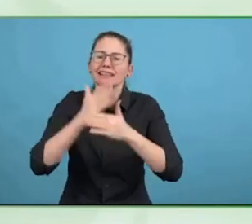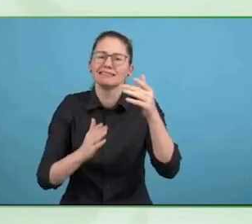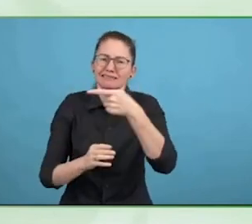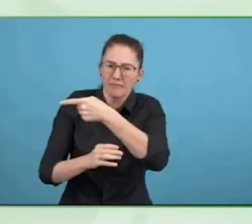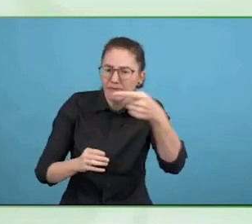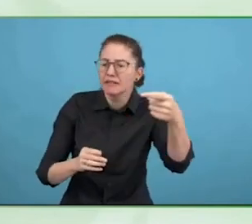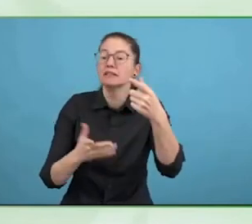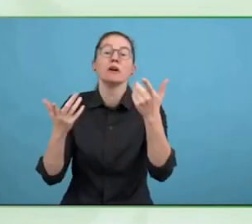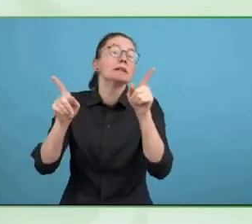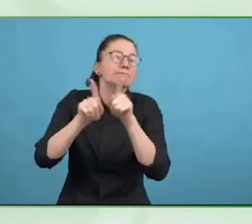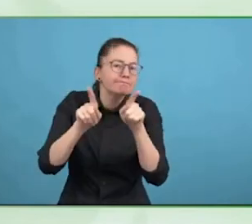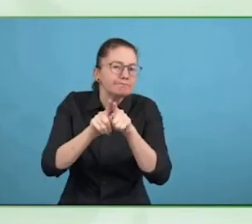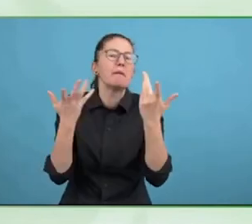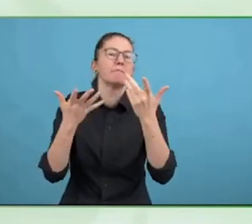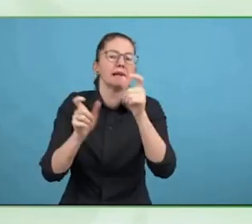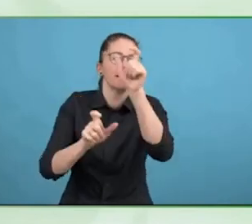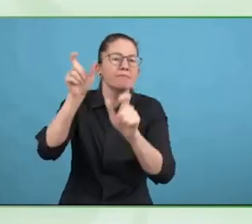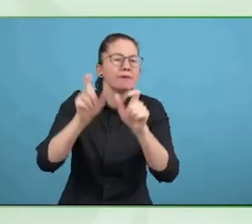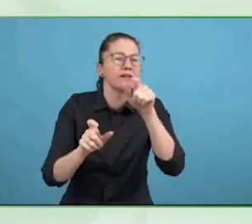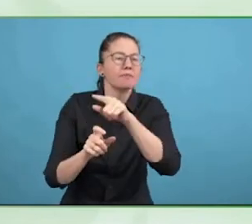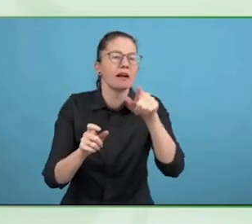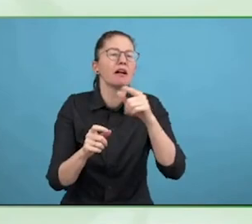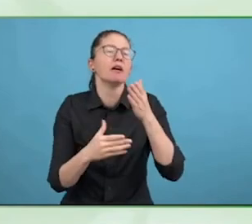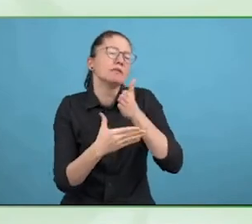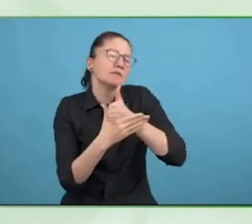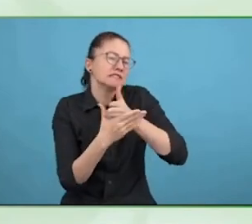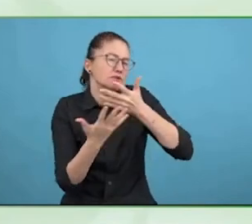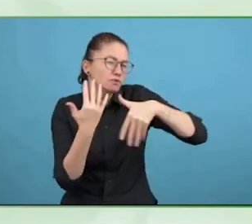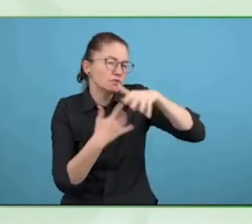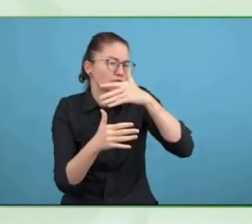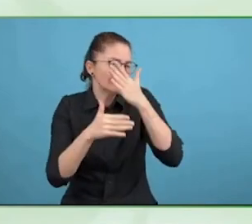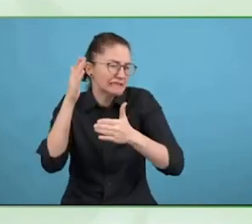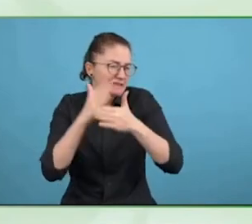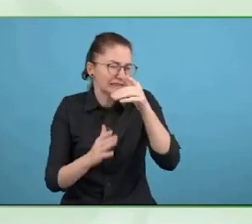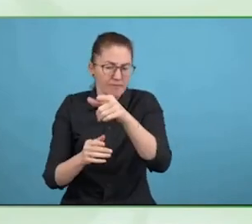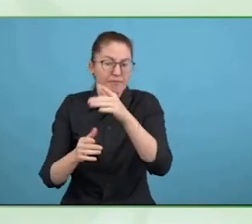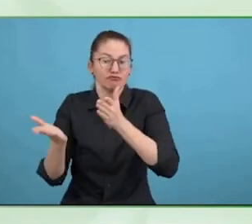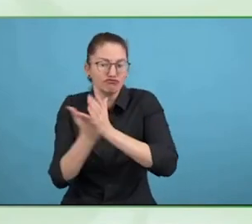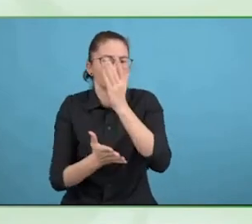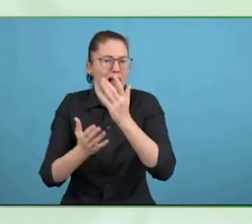Disabilities, in particular learning disabilities, autism, mental health, dementia.